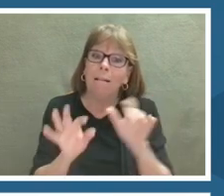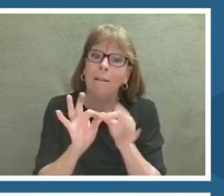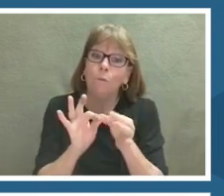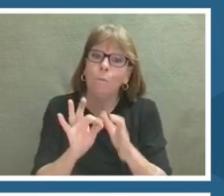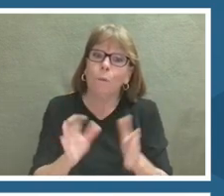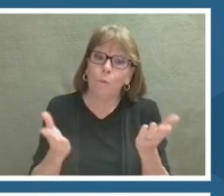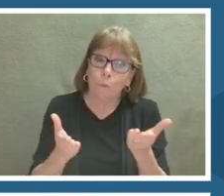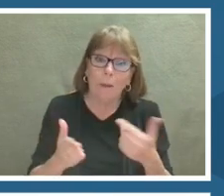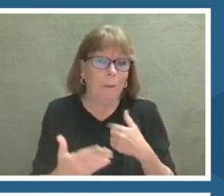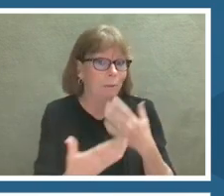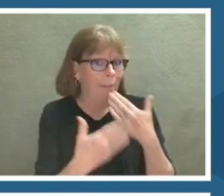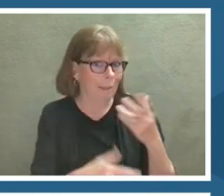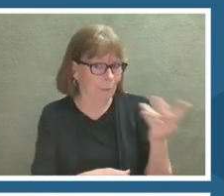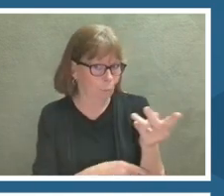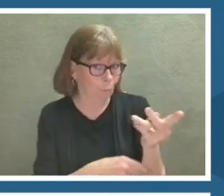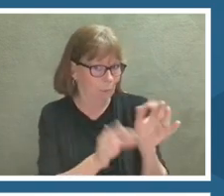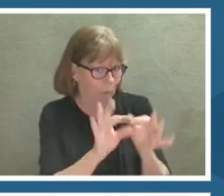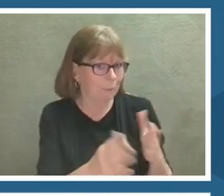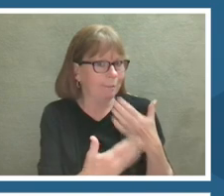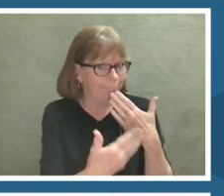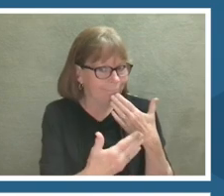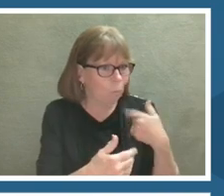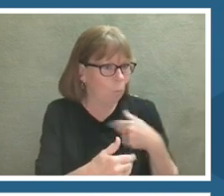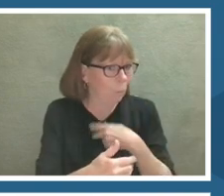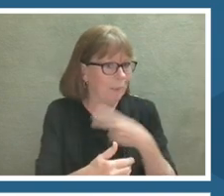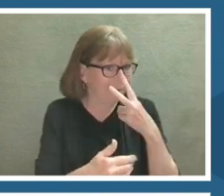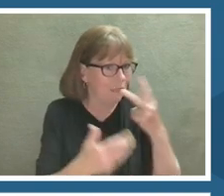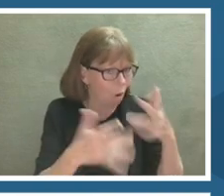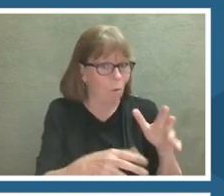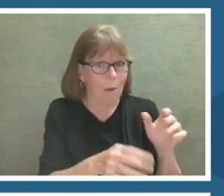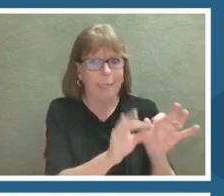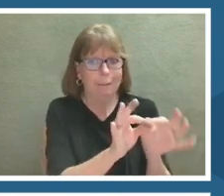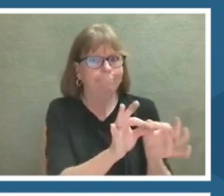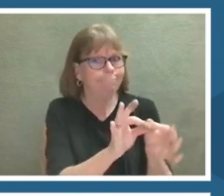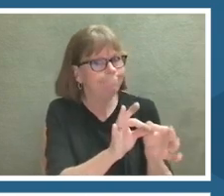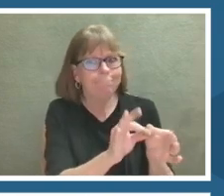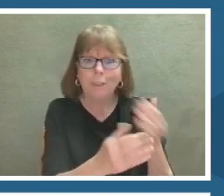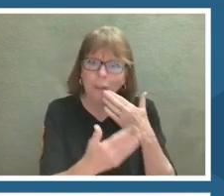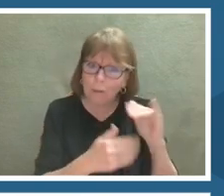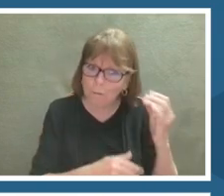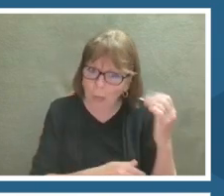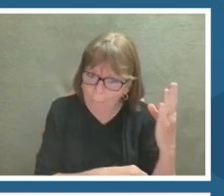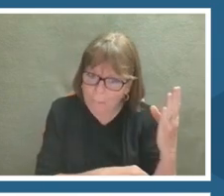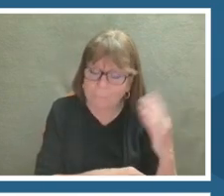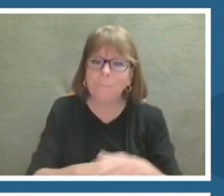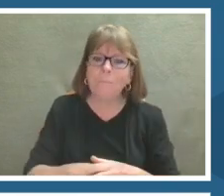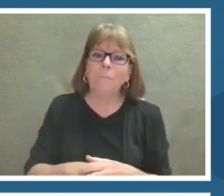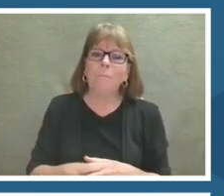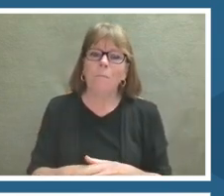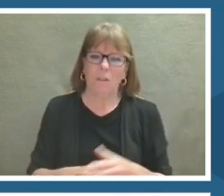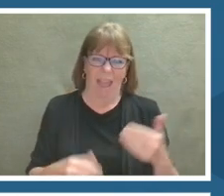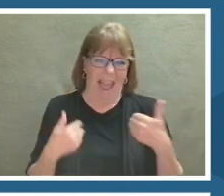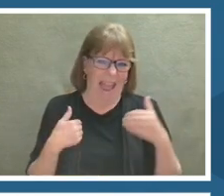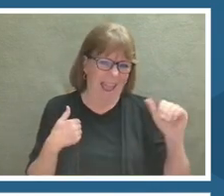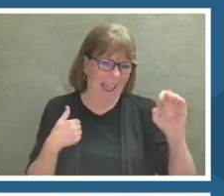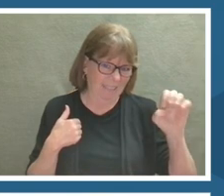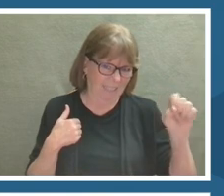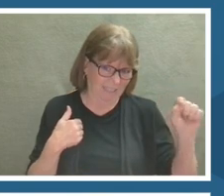You are doing really great jobs. Were going to move onto the agenda in the next slide.